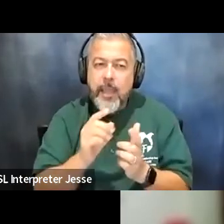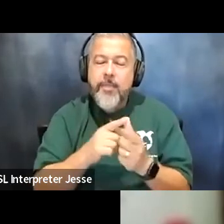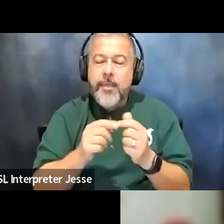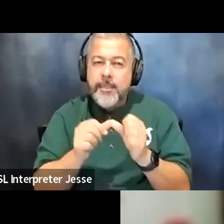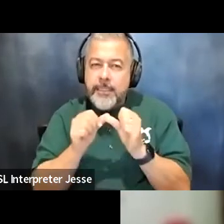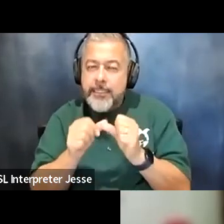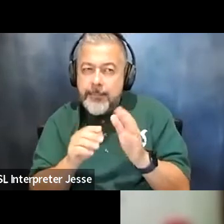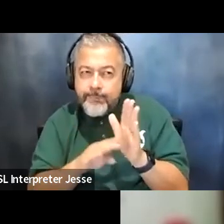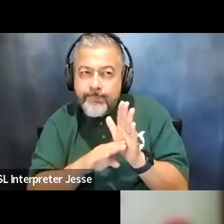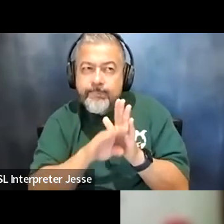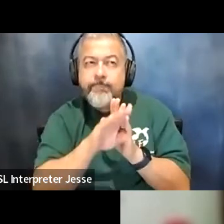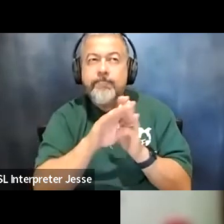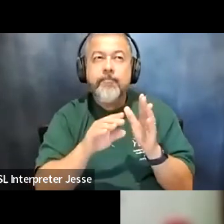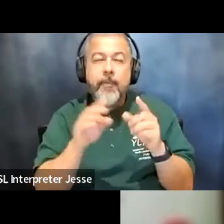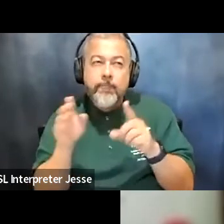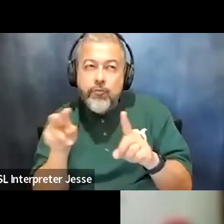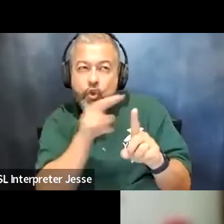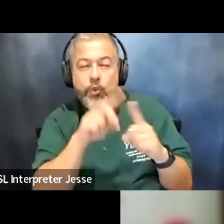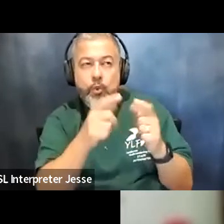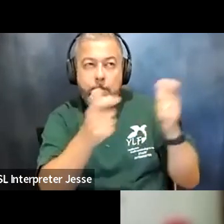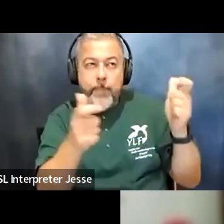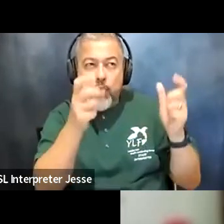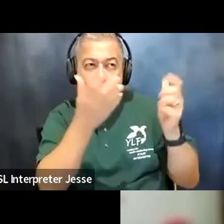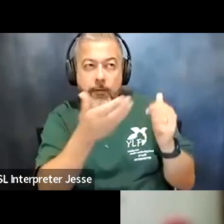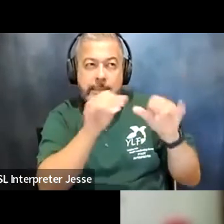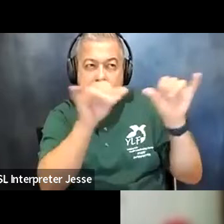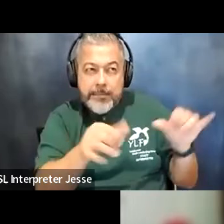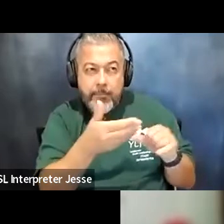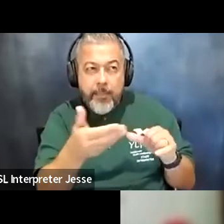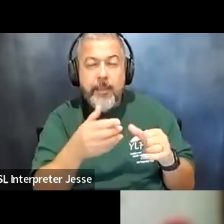bigger items and working with other people to create change